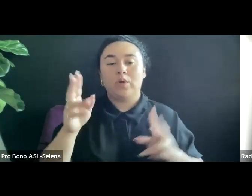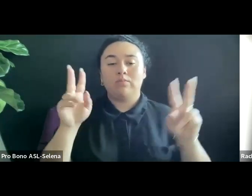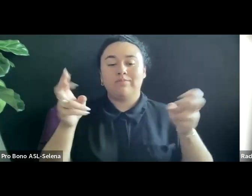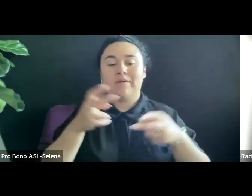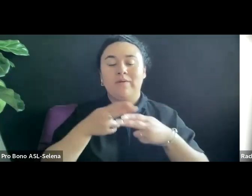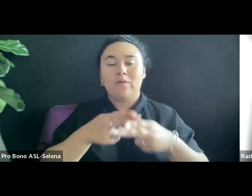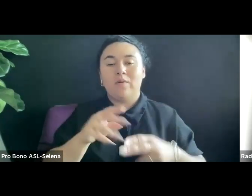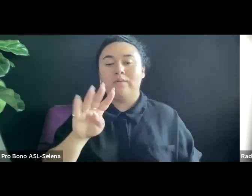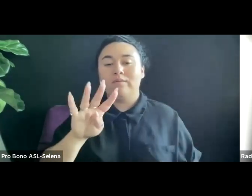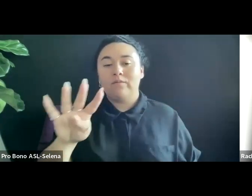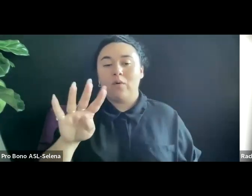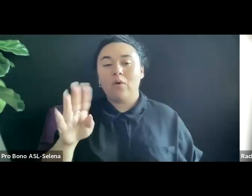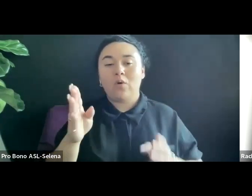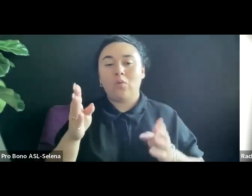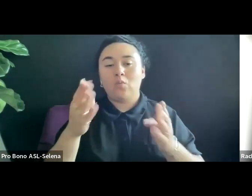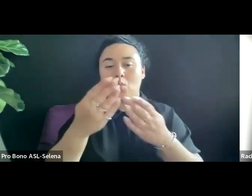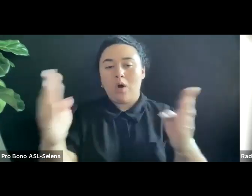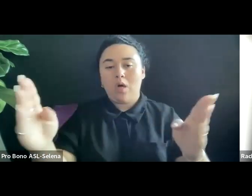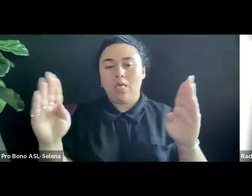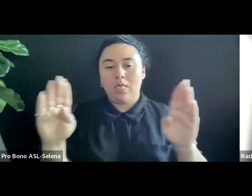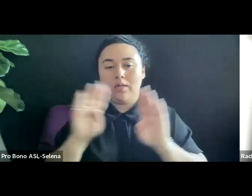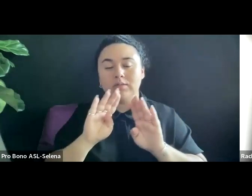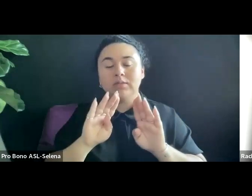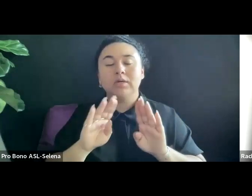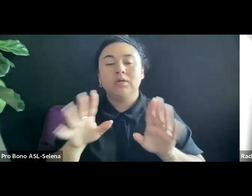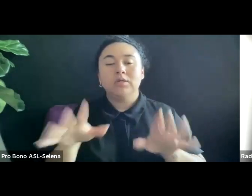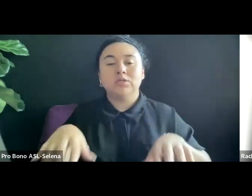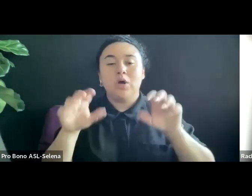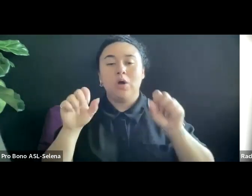SCREENINGS SUCH AS FOR A FUNDRAISING EVENT.